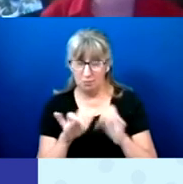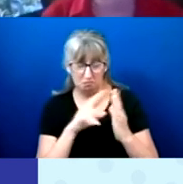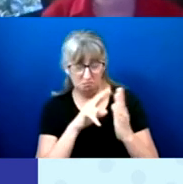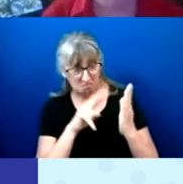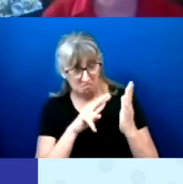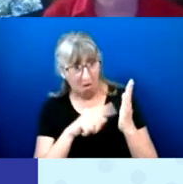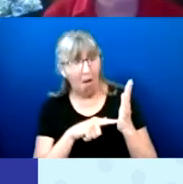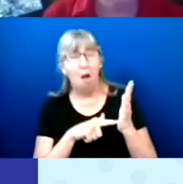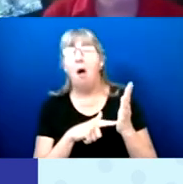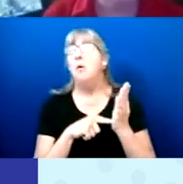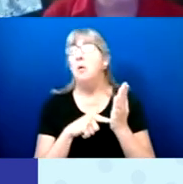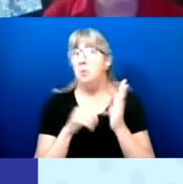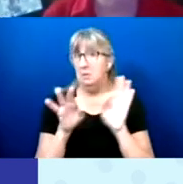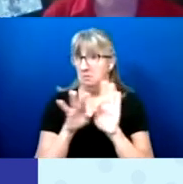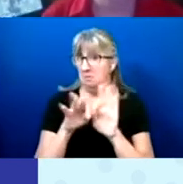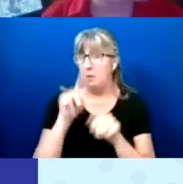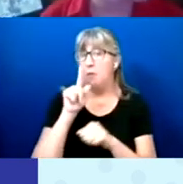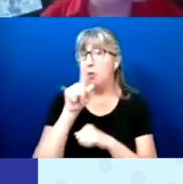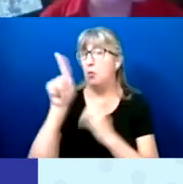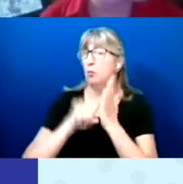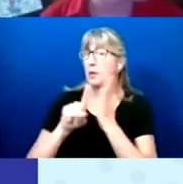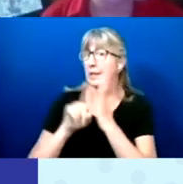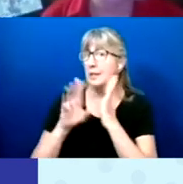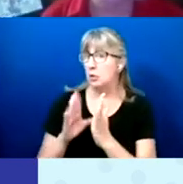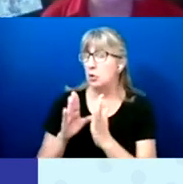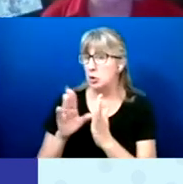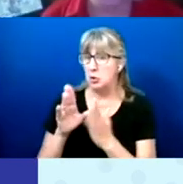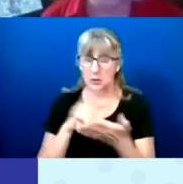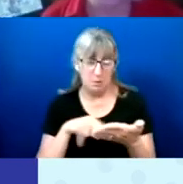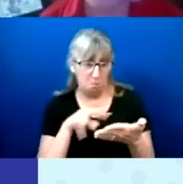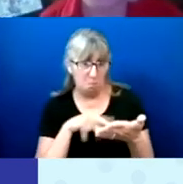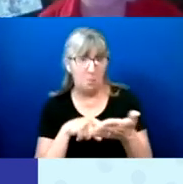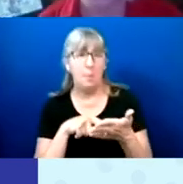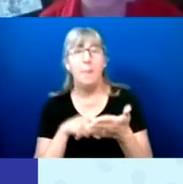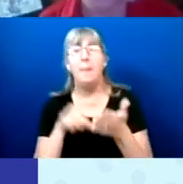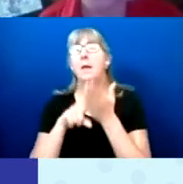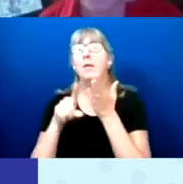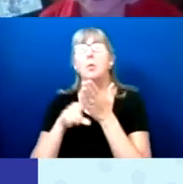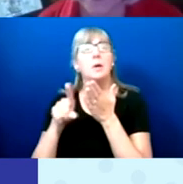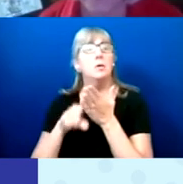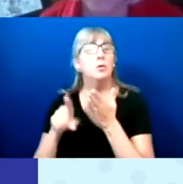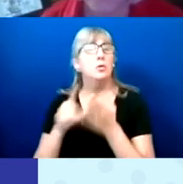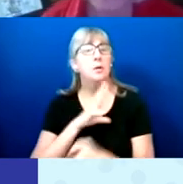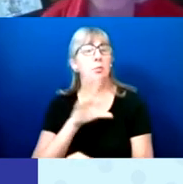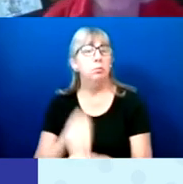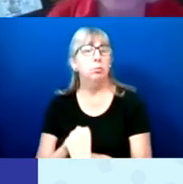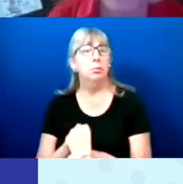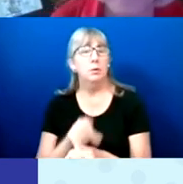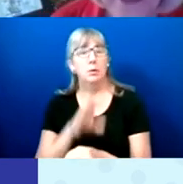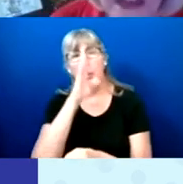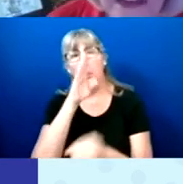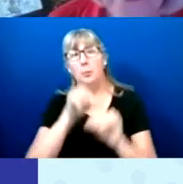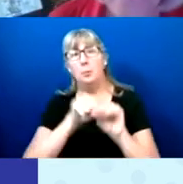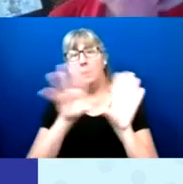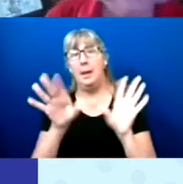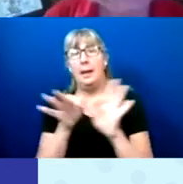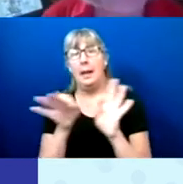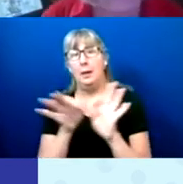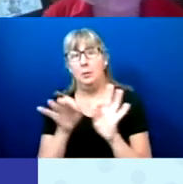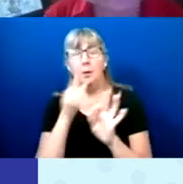have taken our research and placed it into plain language. And because of that, it's been a challenge.